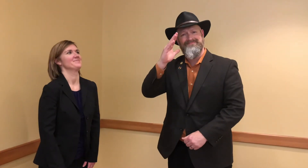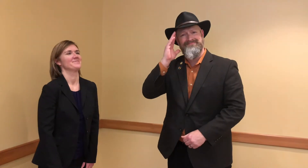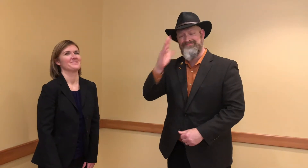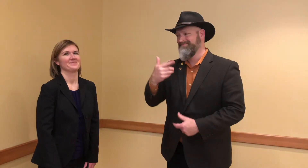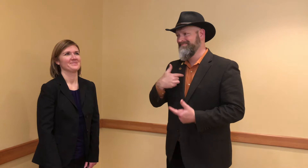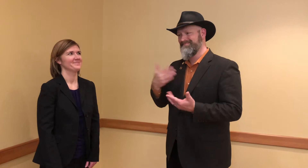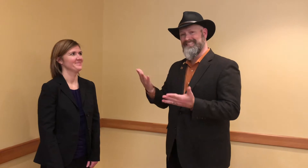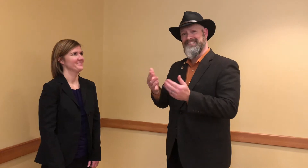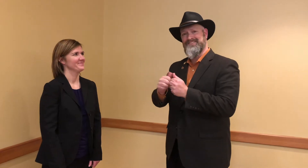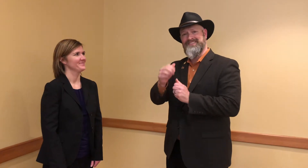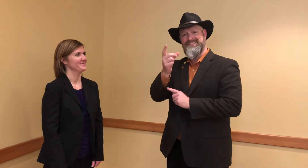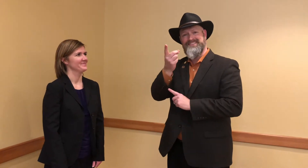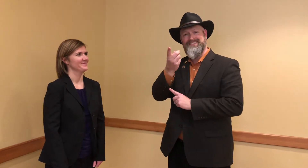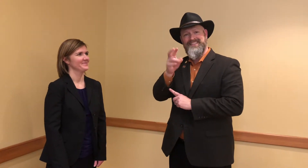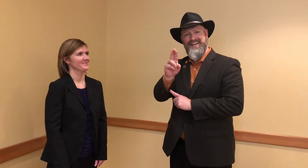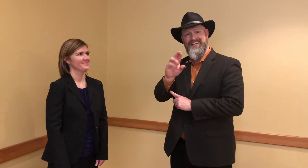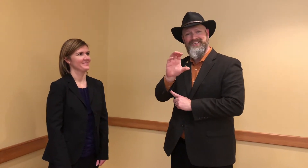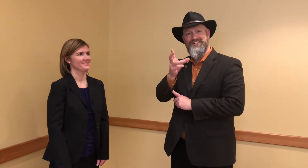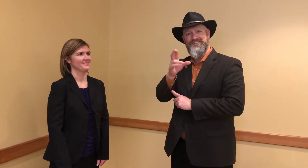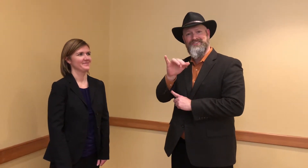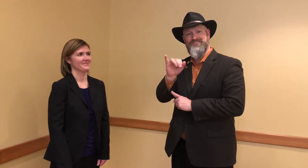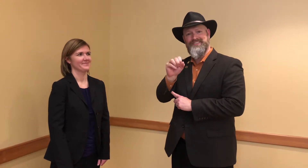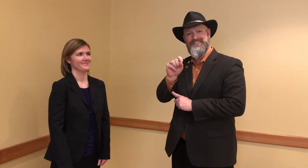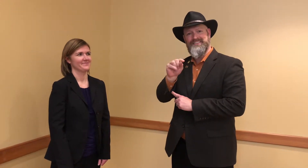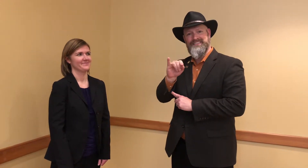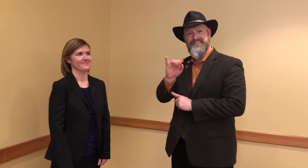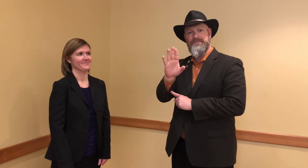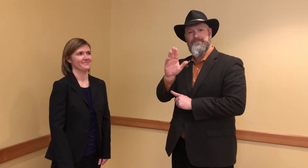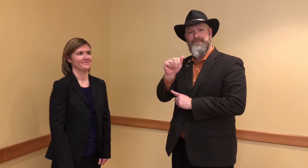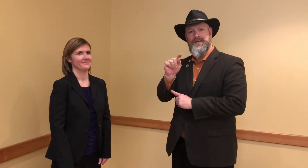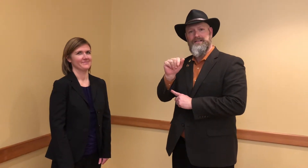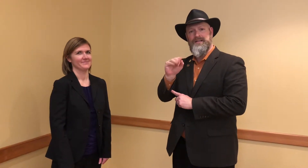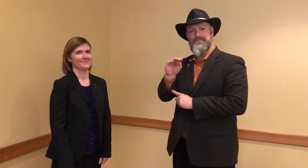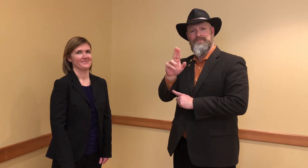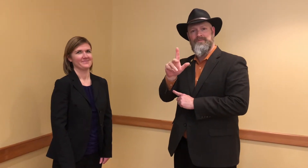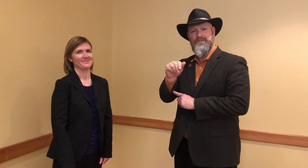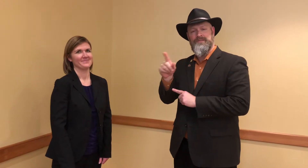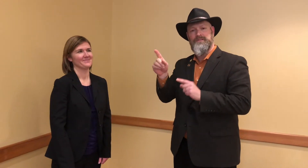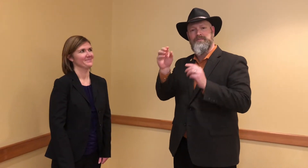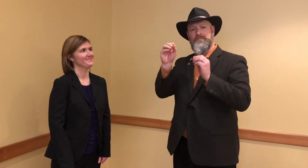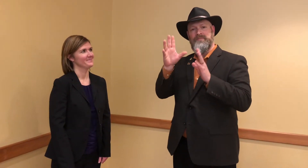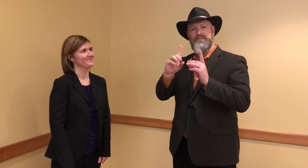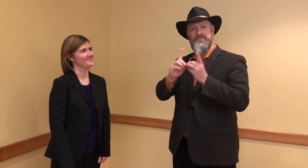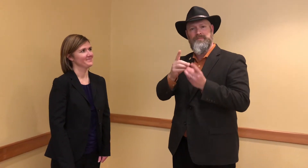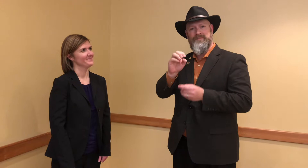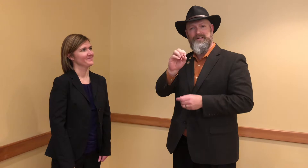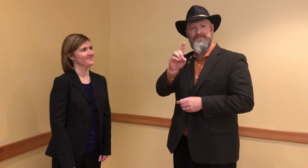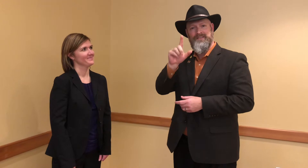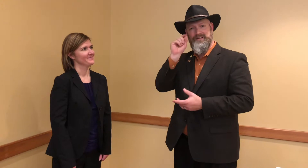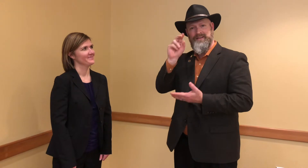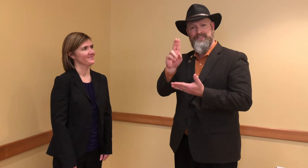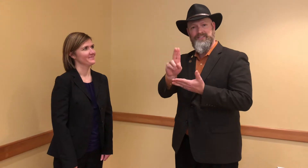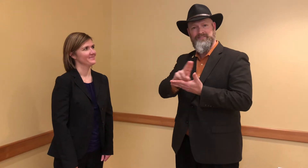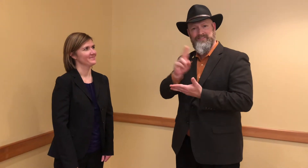Director Brick: Hello! I'm here with Dr. Christi Batamula. She is an assistant professor in the Education Department at Gallaudet University.